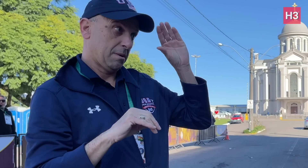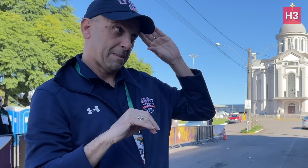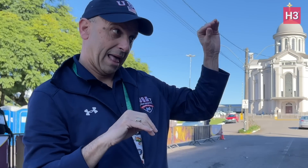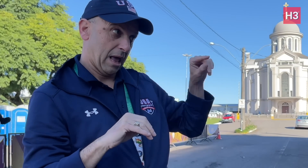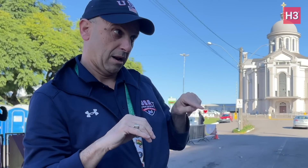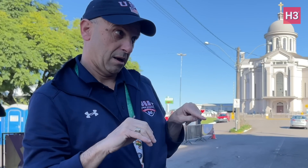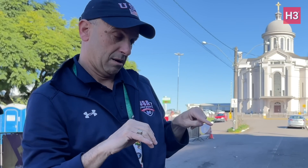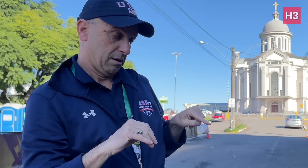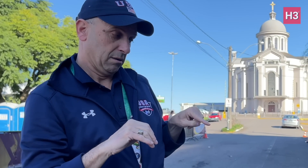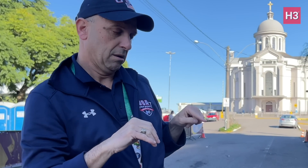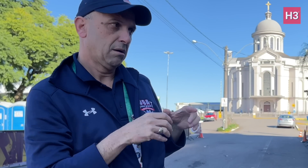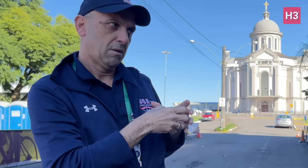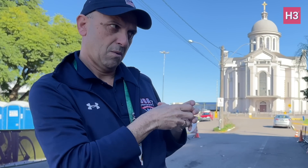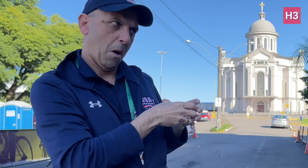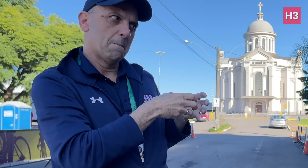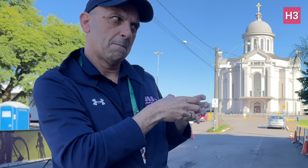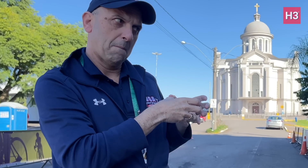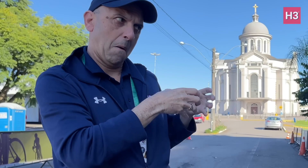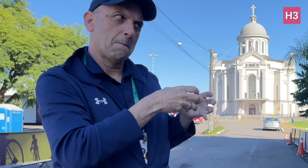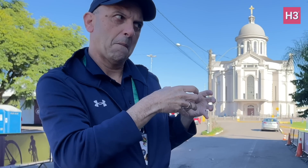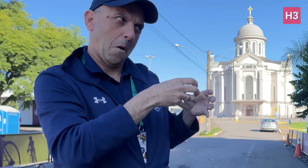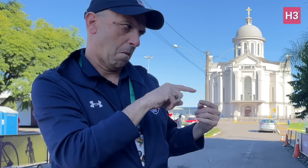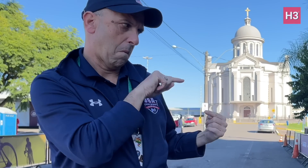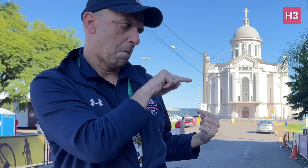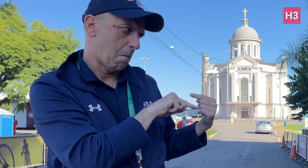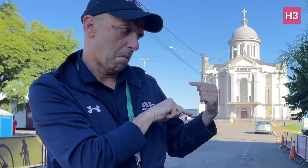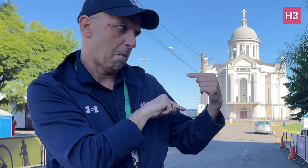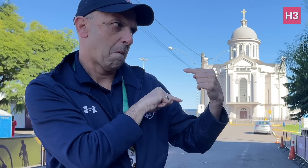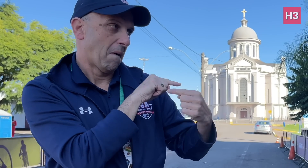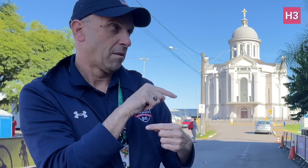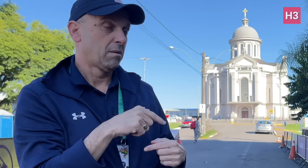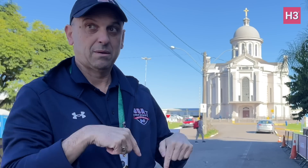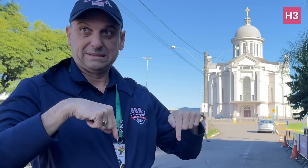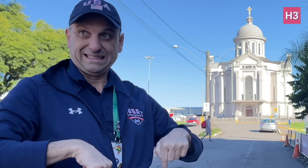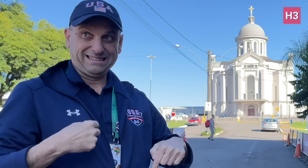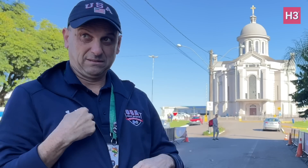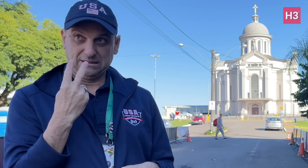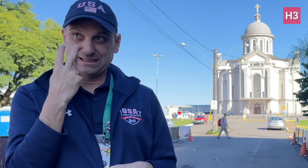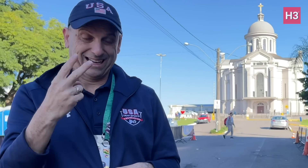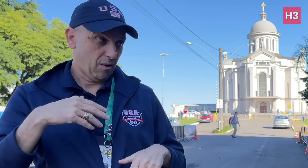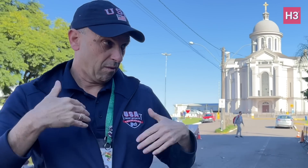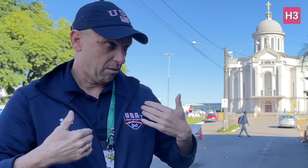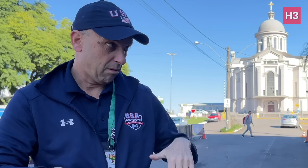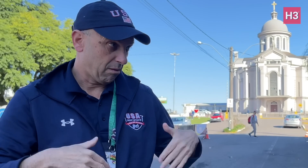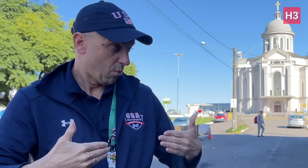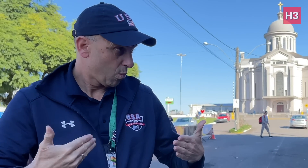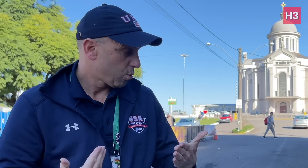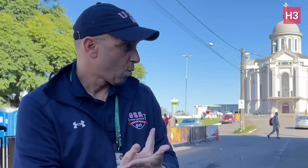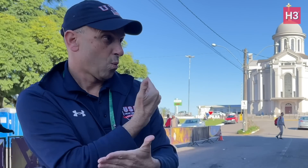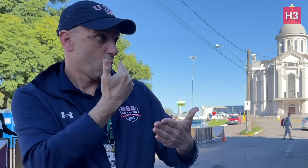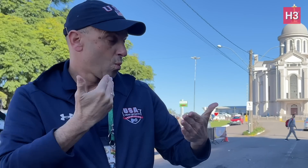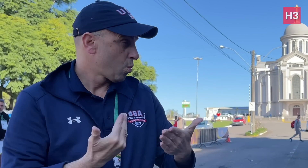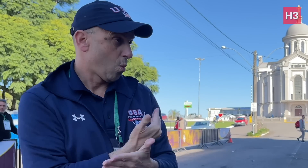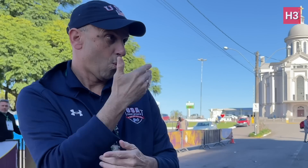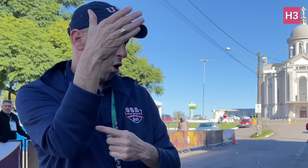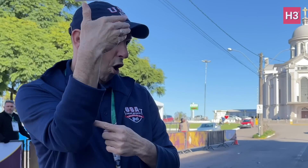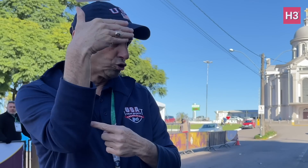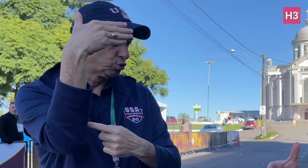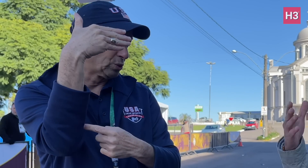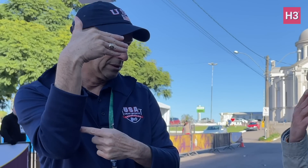Now, I see countries joining the sport- Cuba and Ghana.